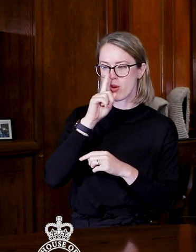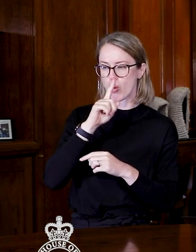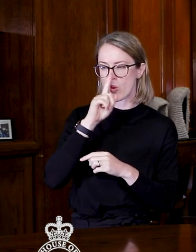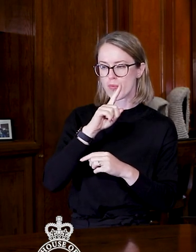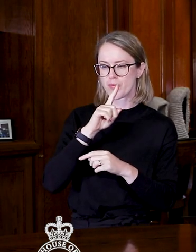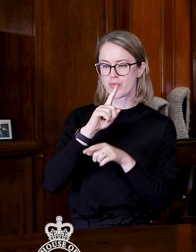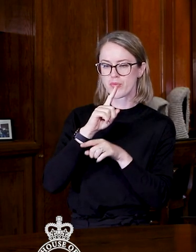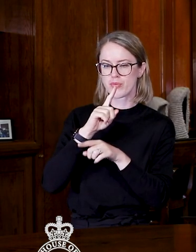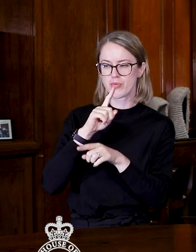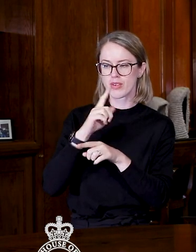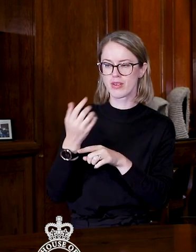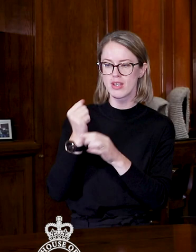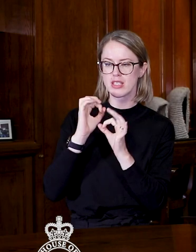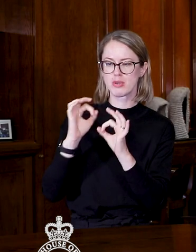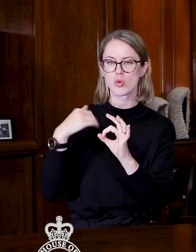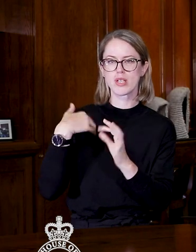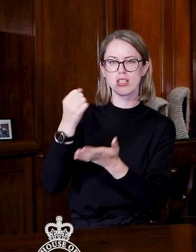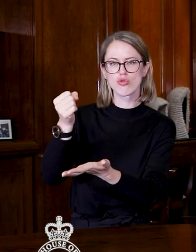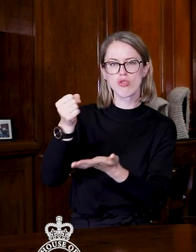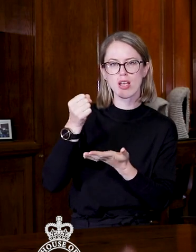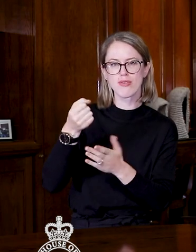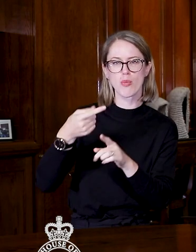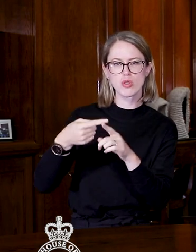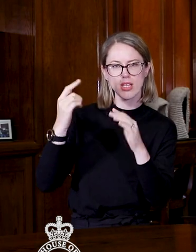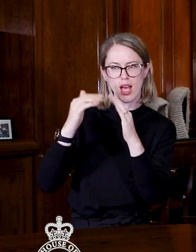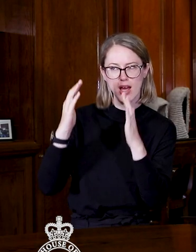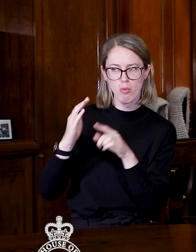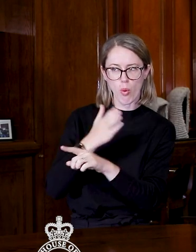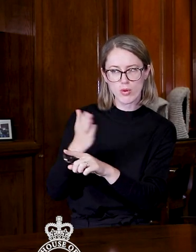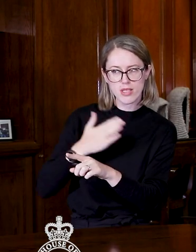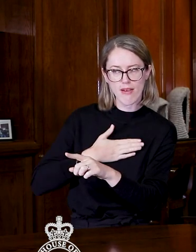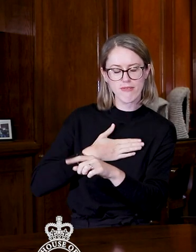people, who are getting special needs grants for emergency housing are safe.